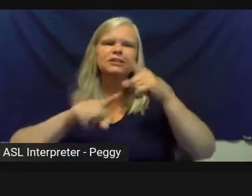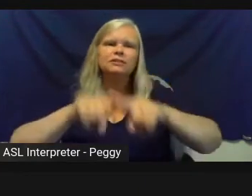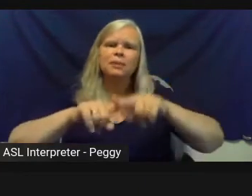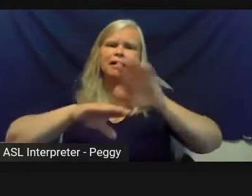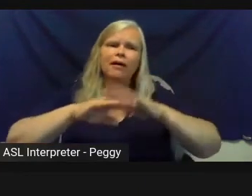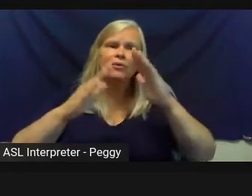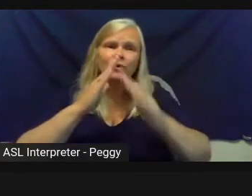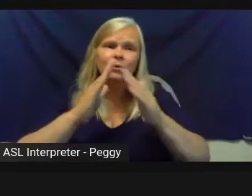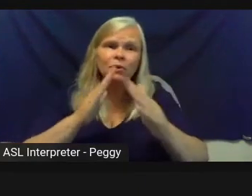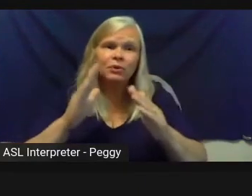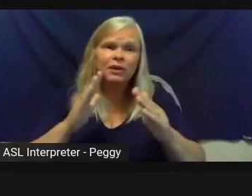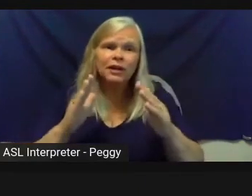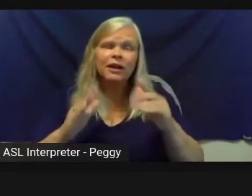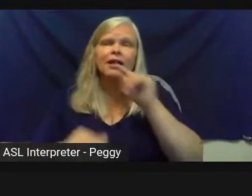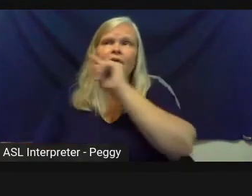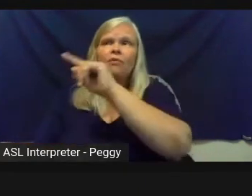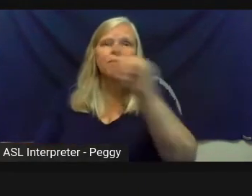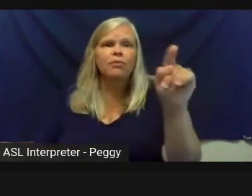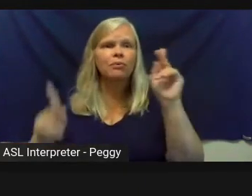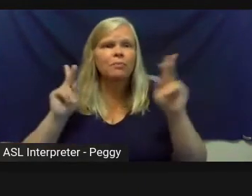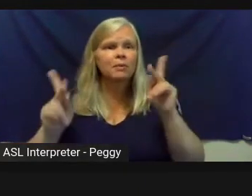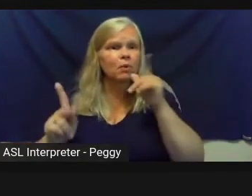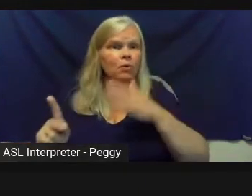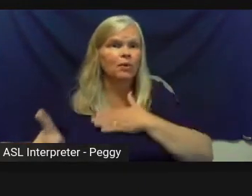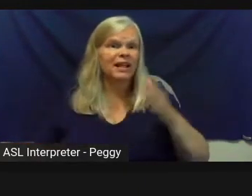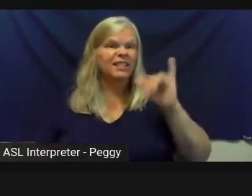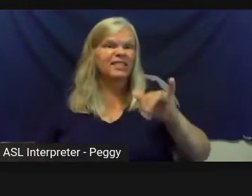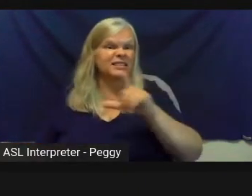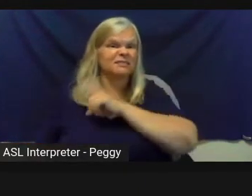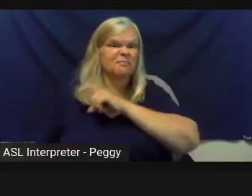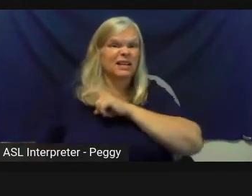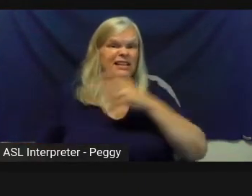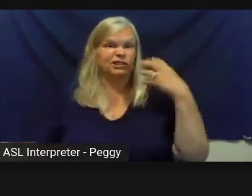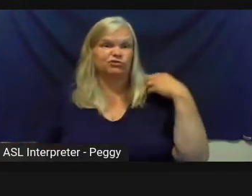the willing people. This police chief just happened to want to find some